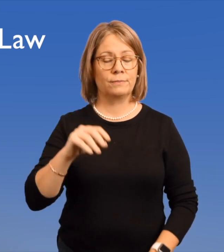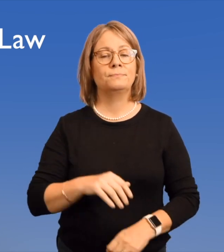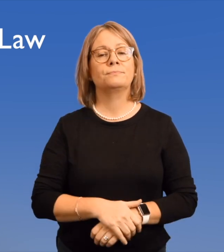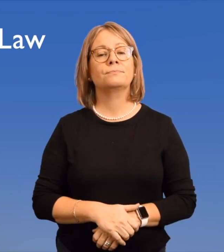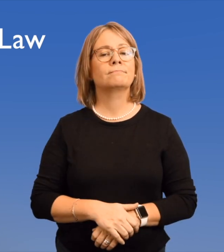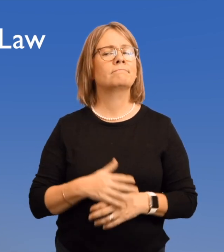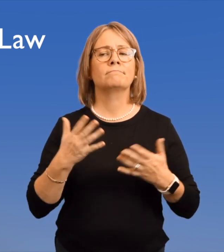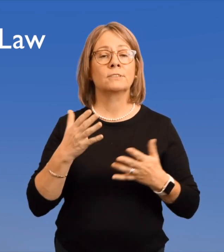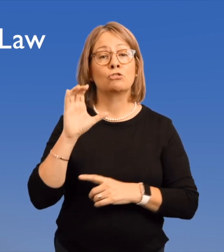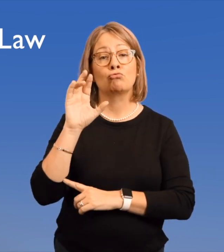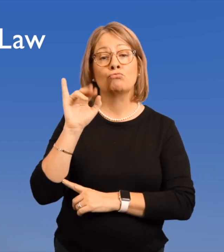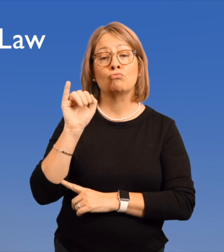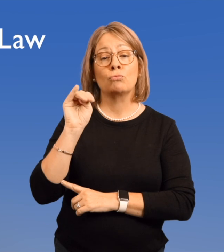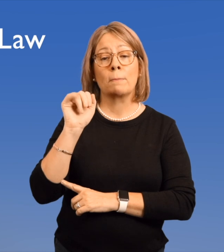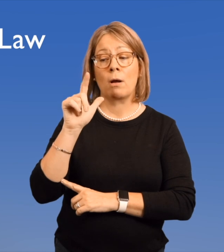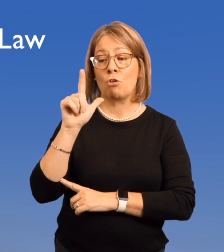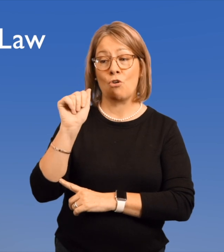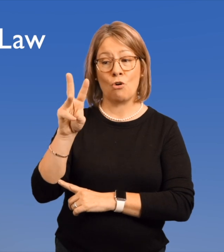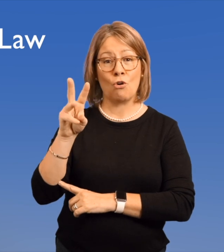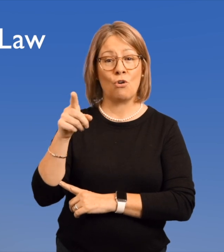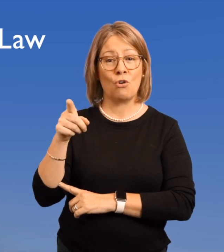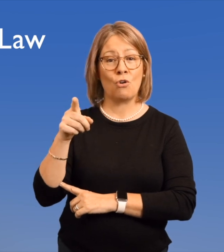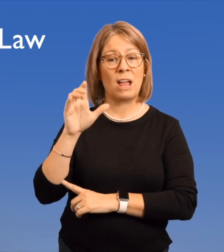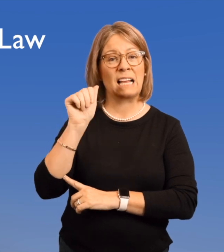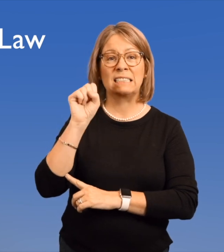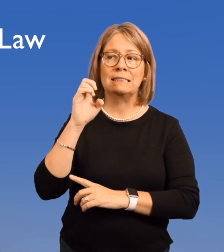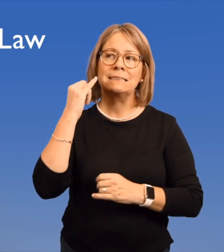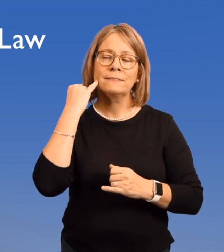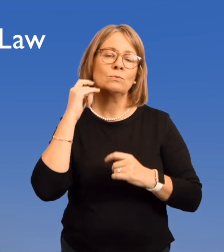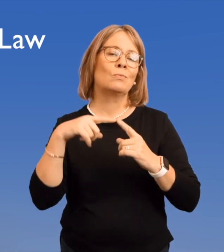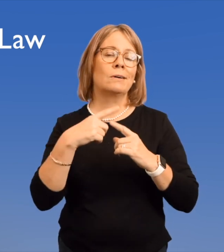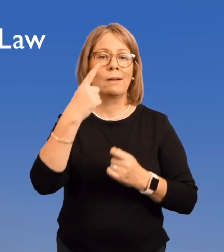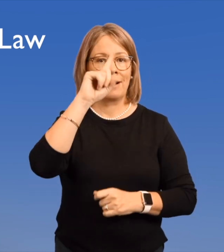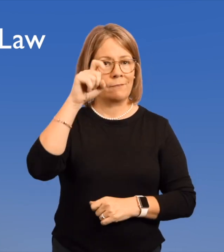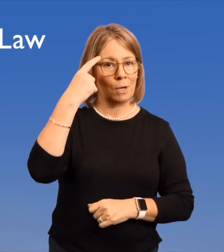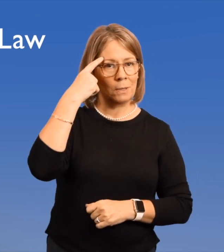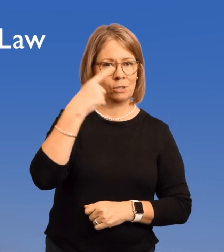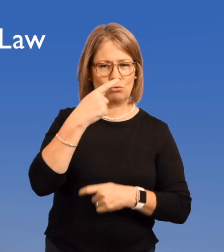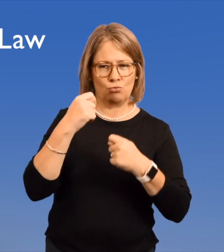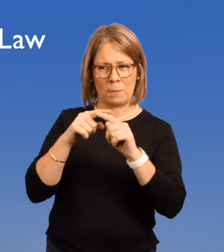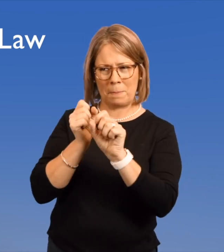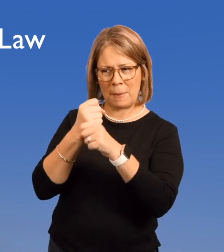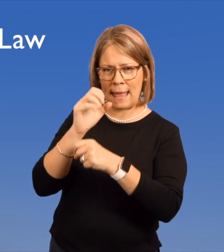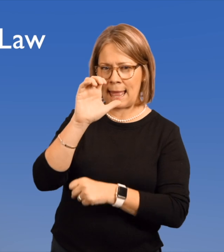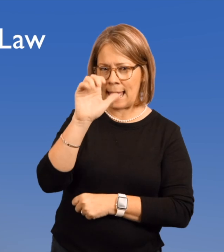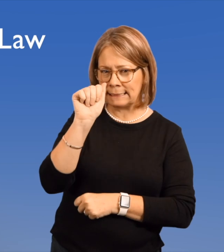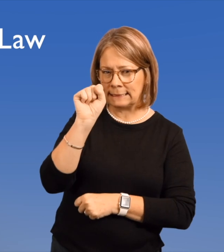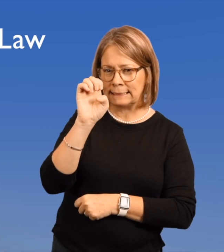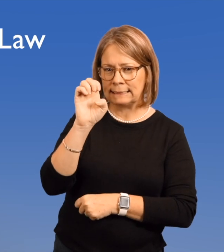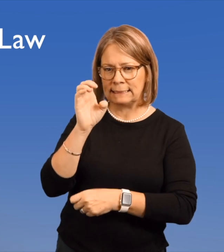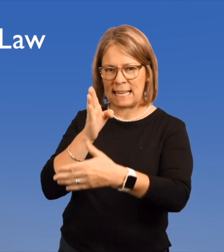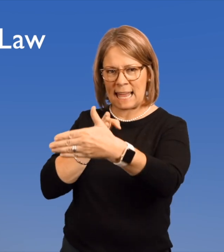A criminal law case is when the government will try to make a case